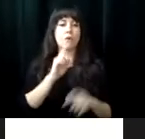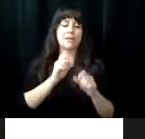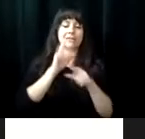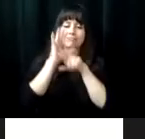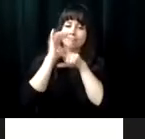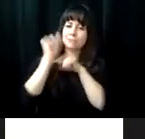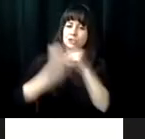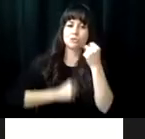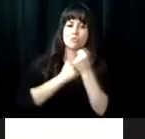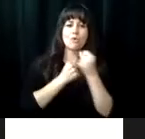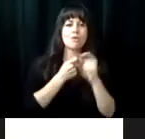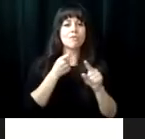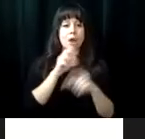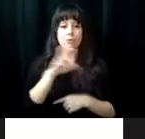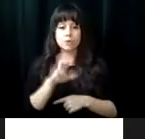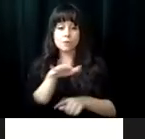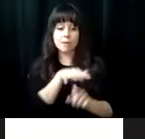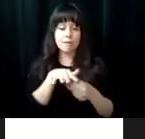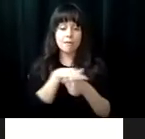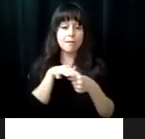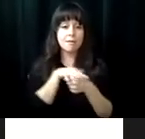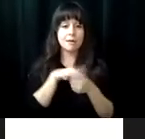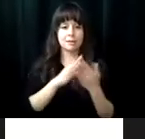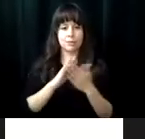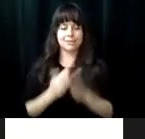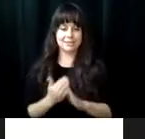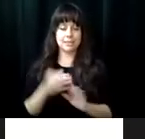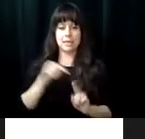cripsies. VRCBVI is grateful for the outstanding support